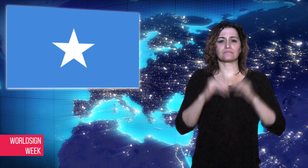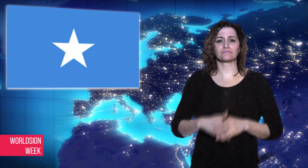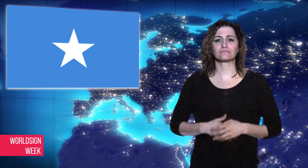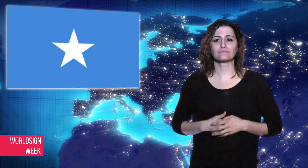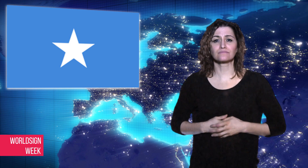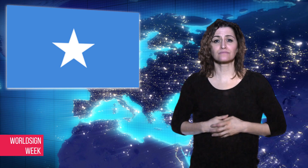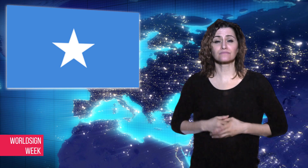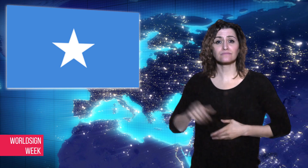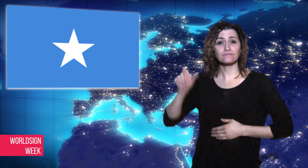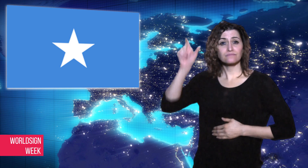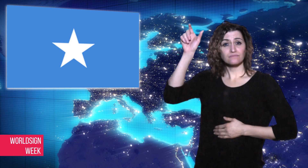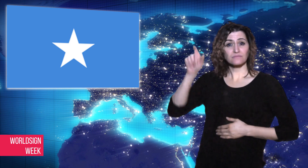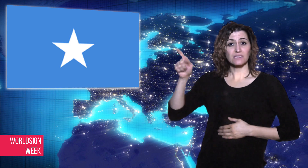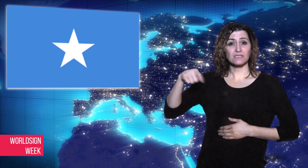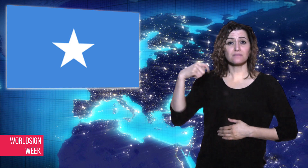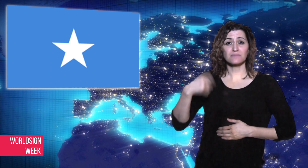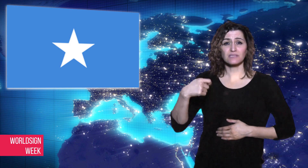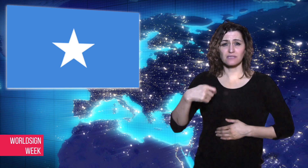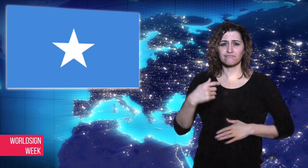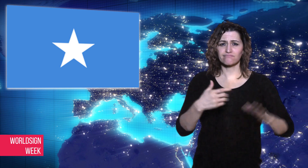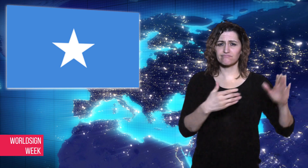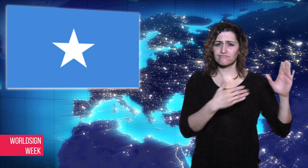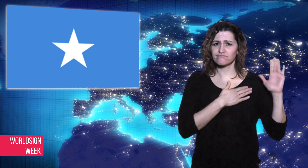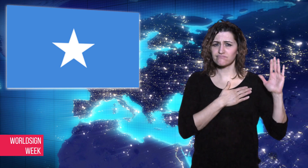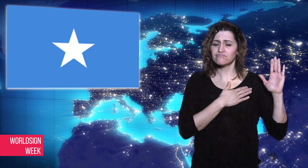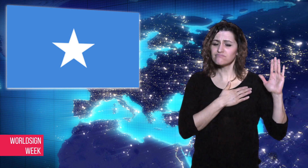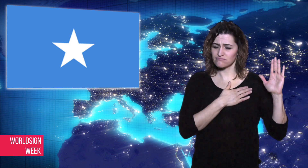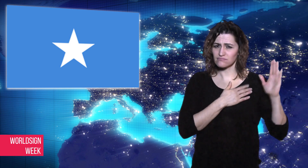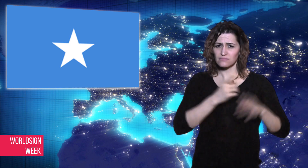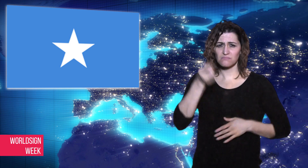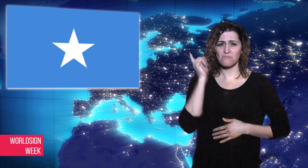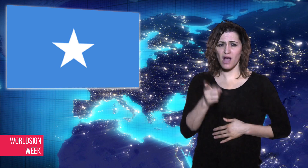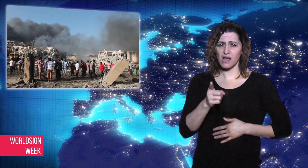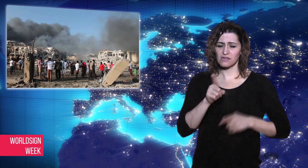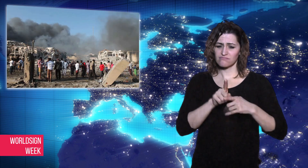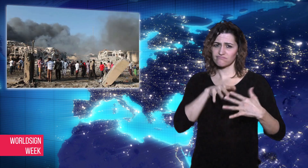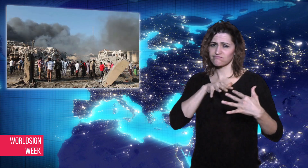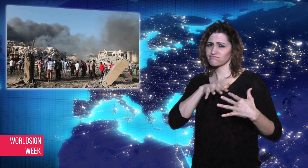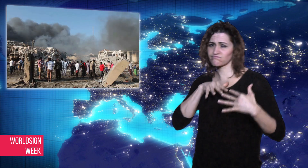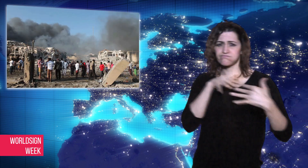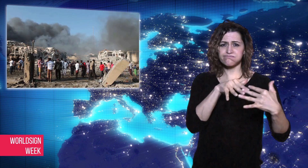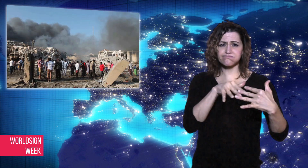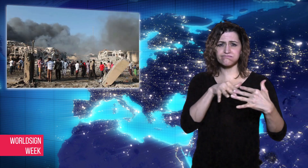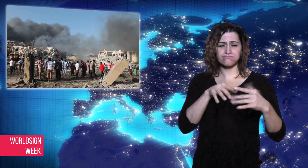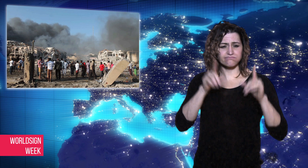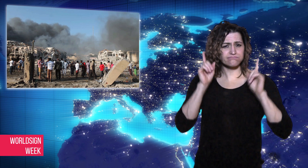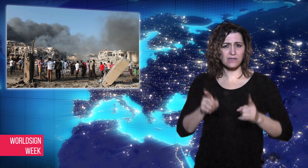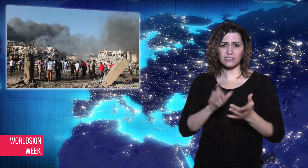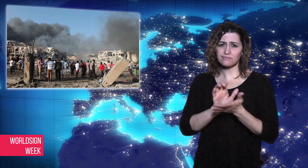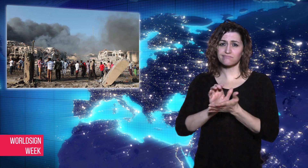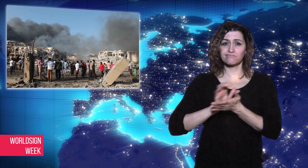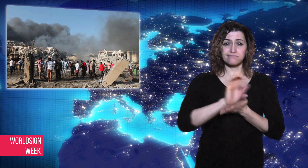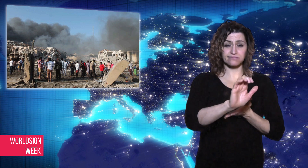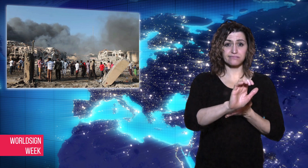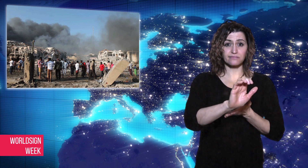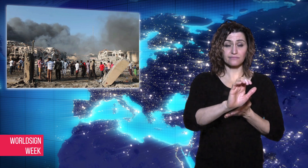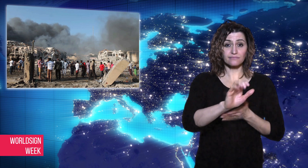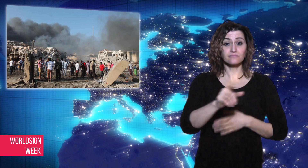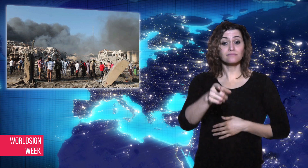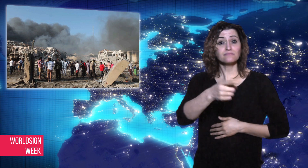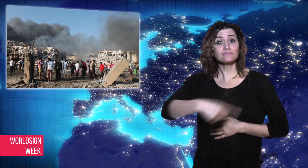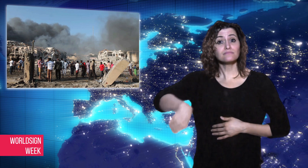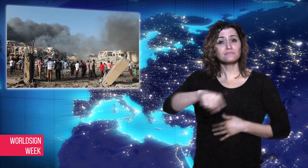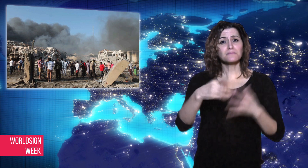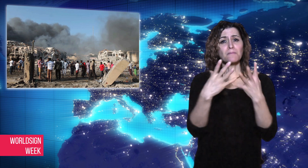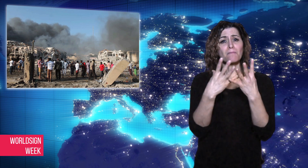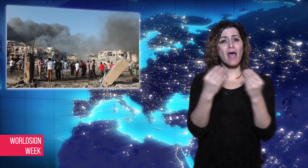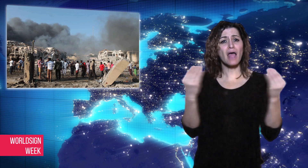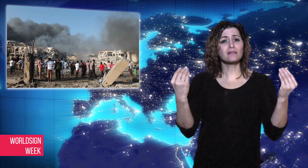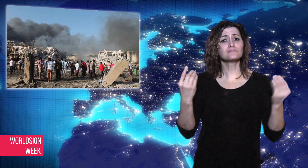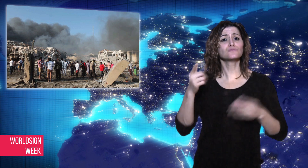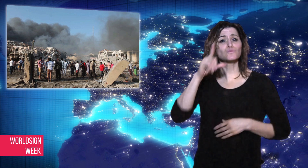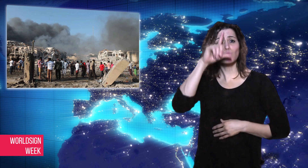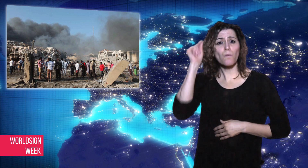reassured by the position the